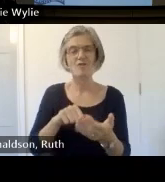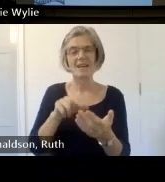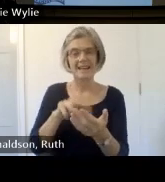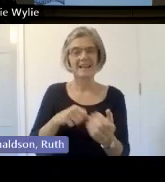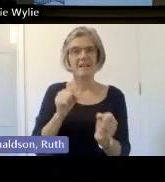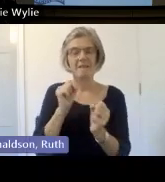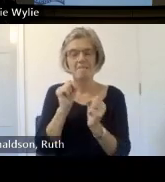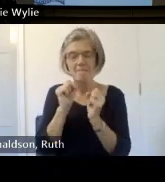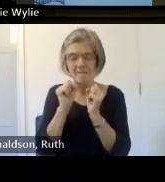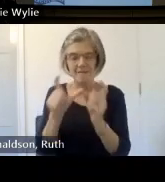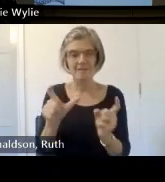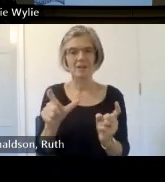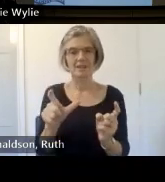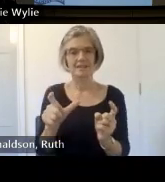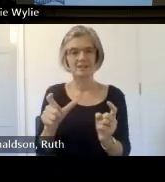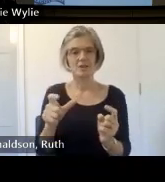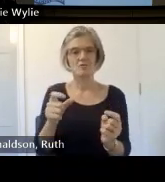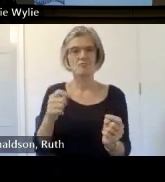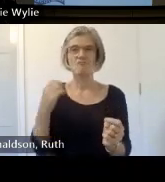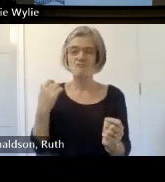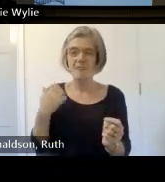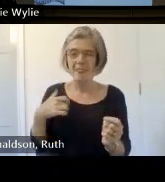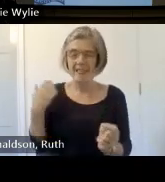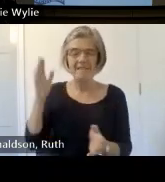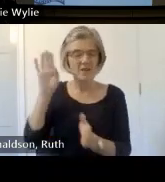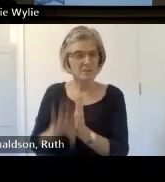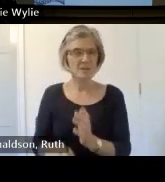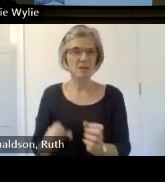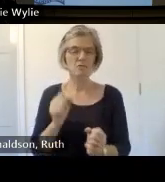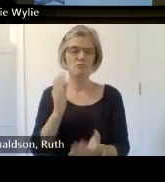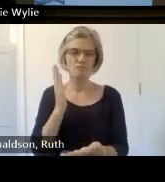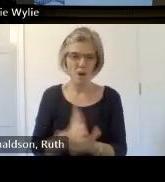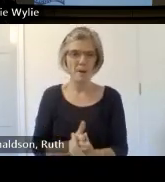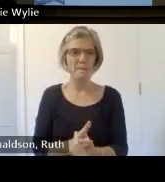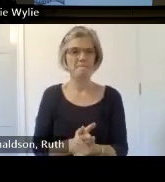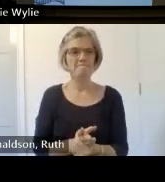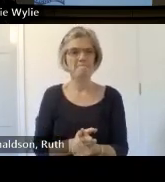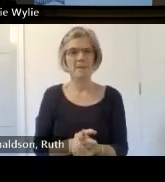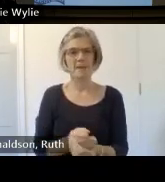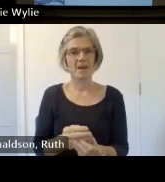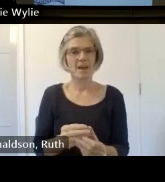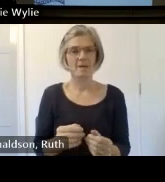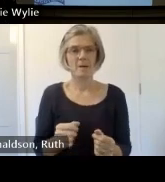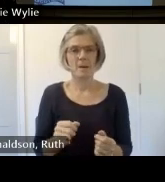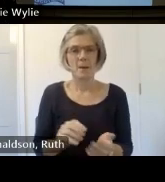environments where lgbtq plus participants feel safe comfortable and unable to share